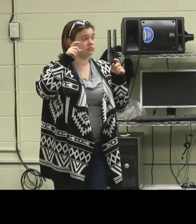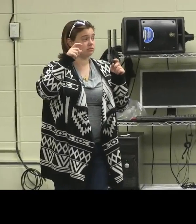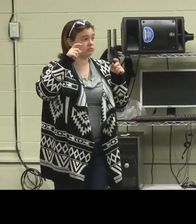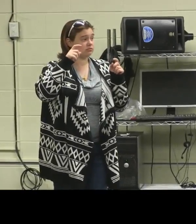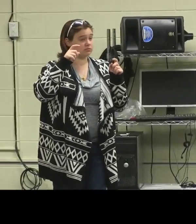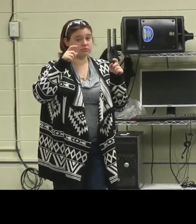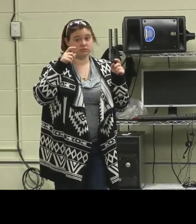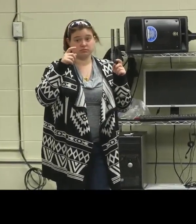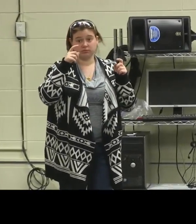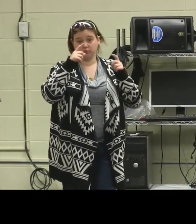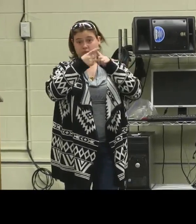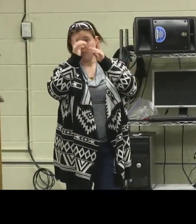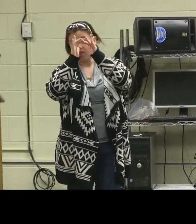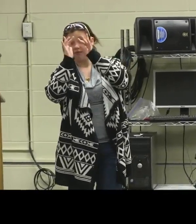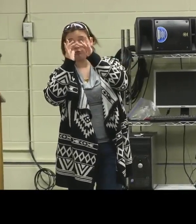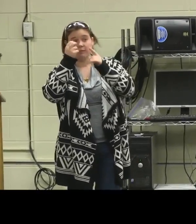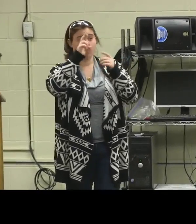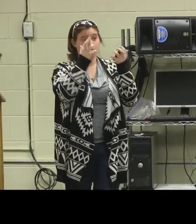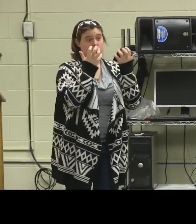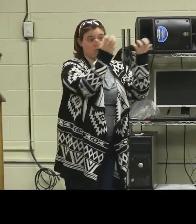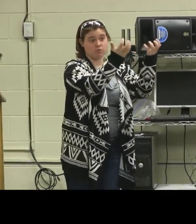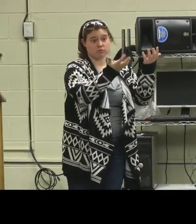Any more questions from the internet, the livestream